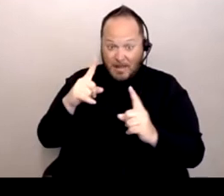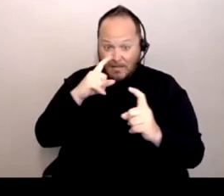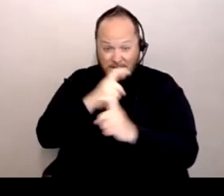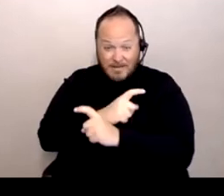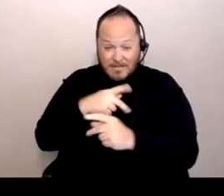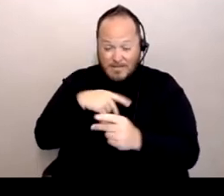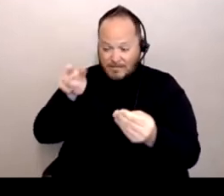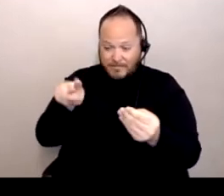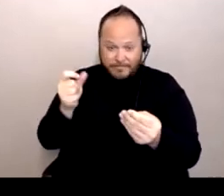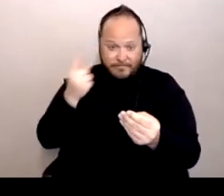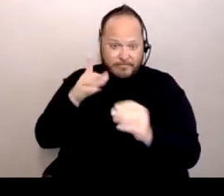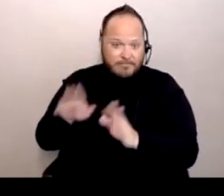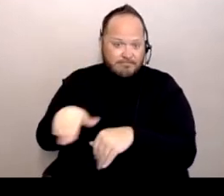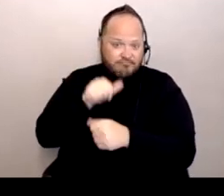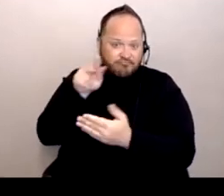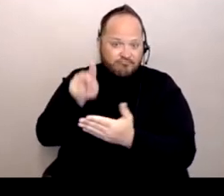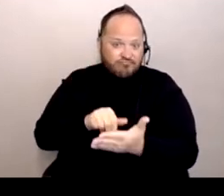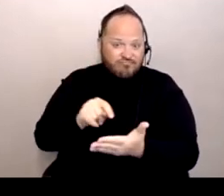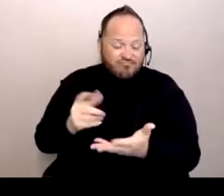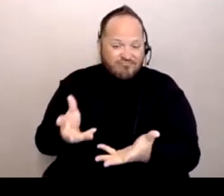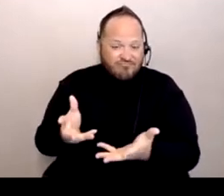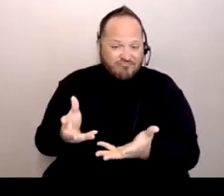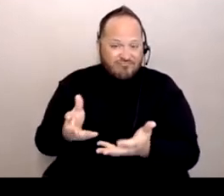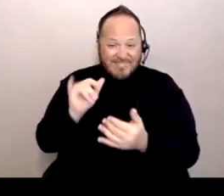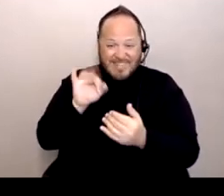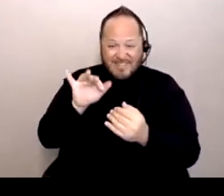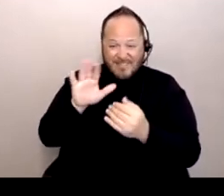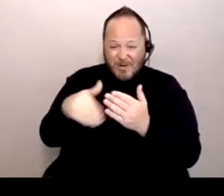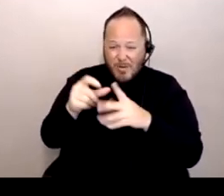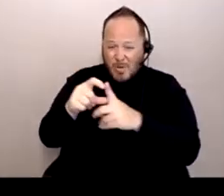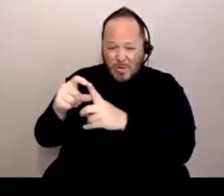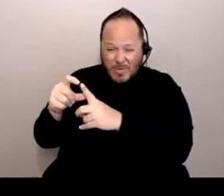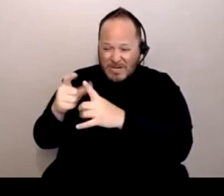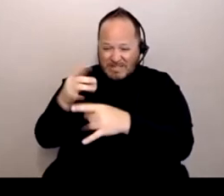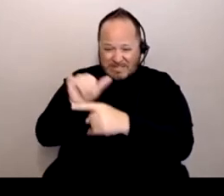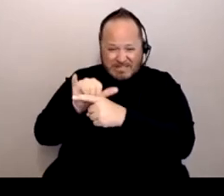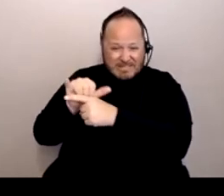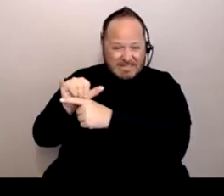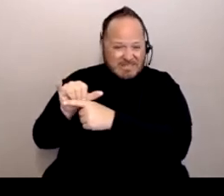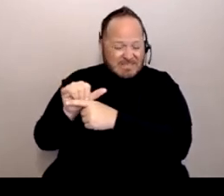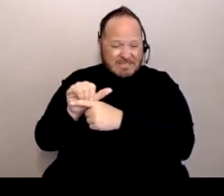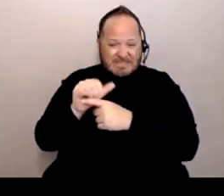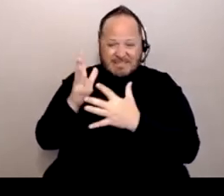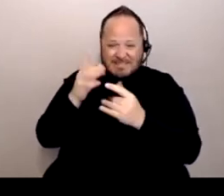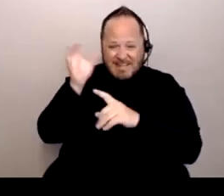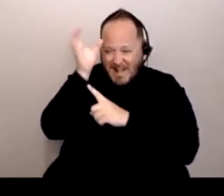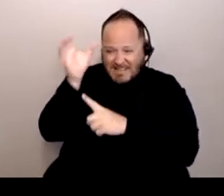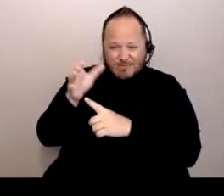if the words and the ideas around them are too complicated to understand, specific jargon.